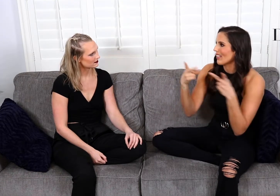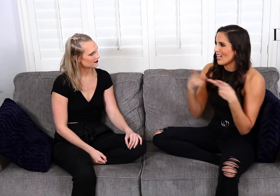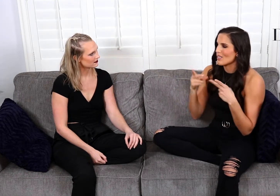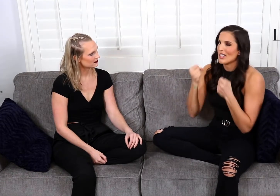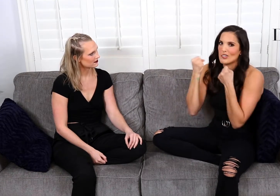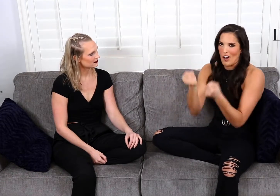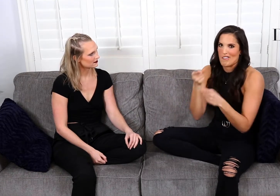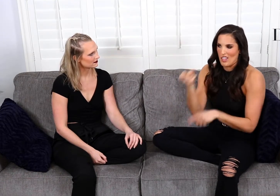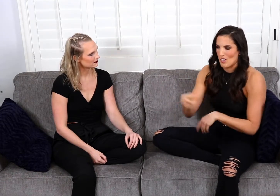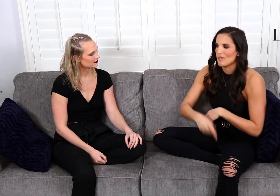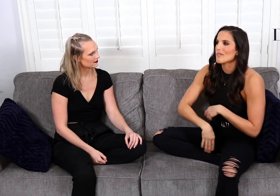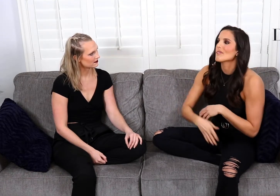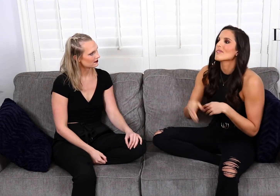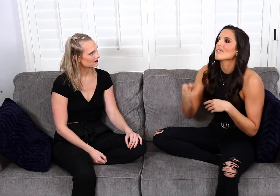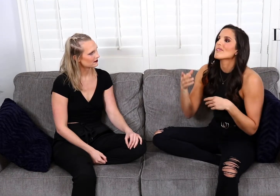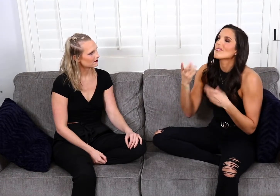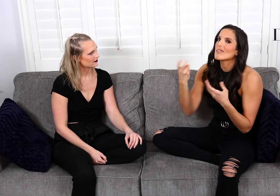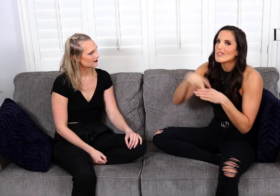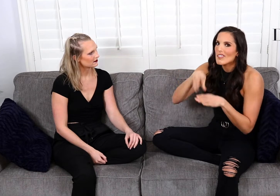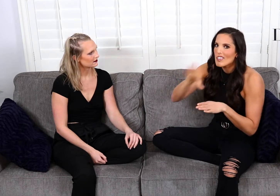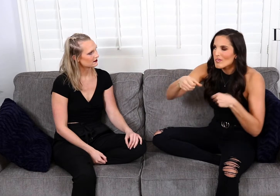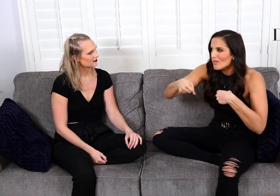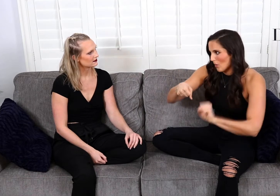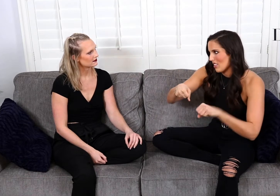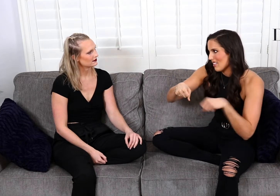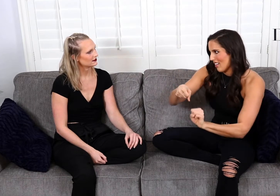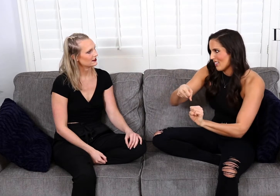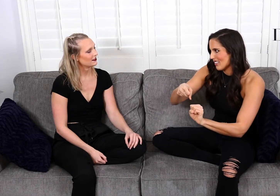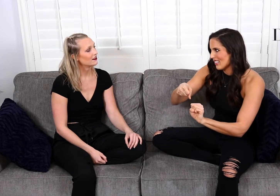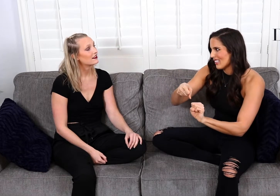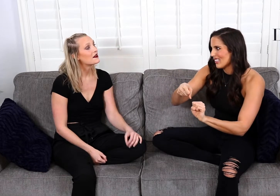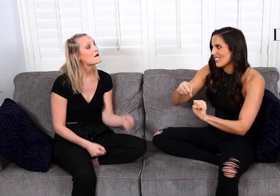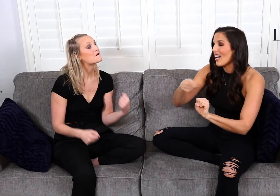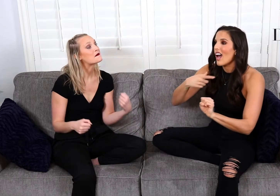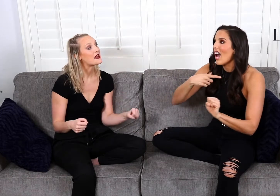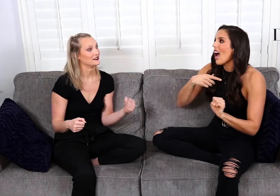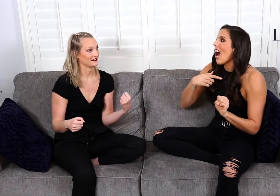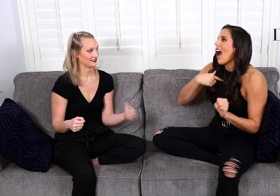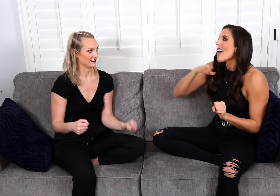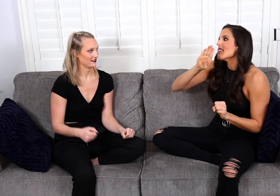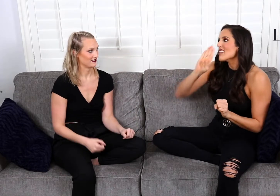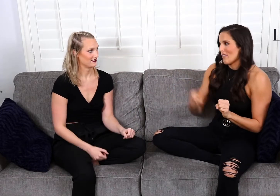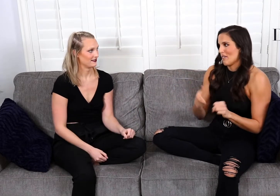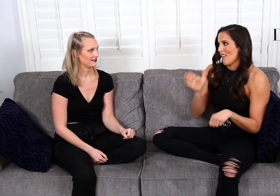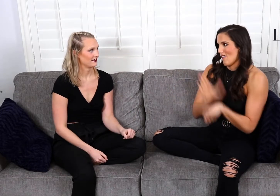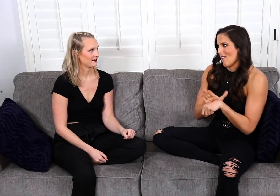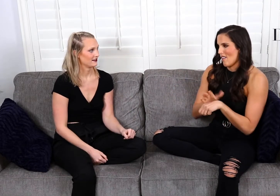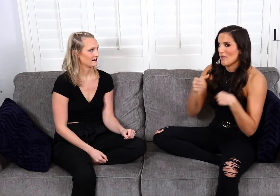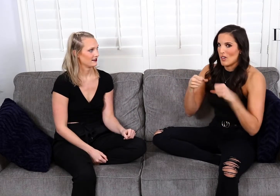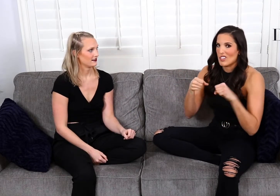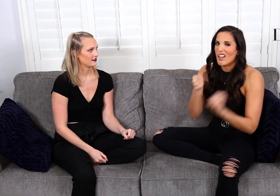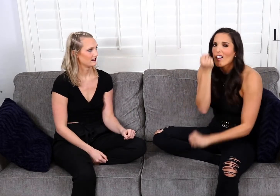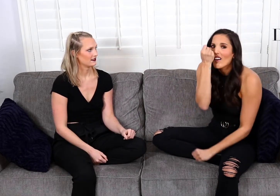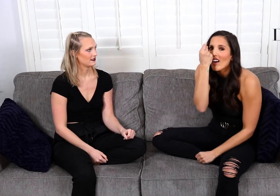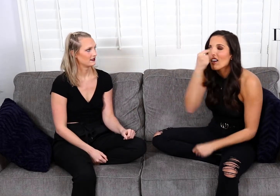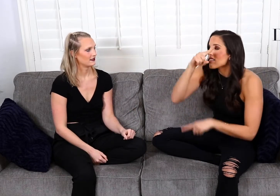amusement park and I got on his motorcycle... Oo a motorcycle? Yeah, and I've never been on a motorcycle.